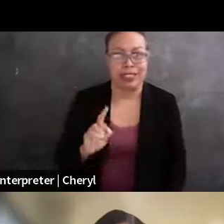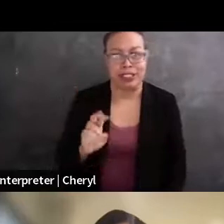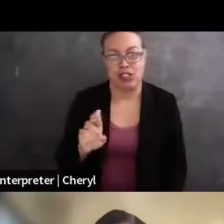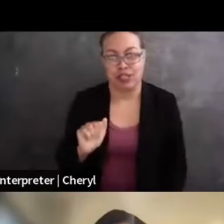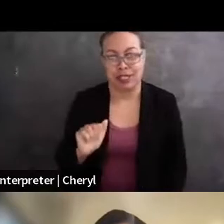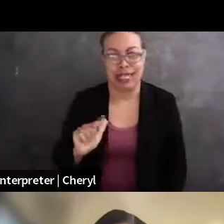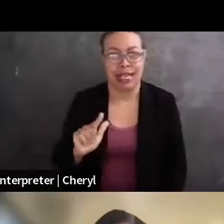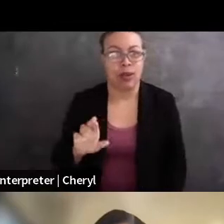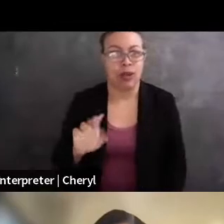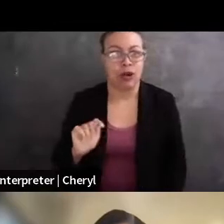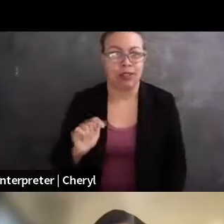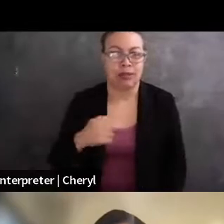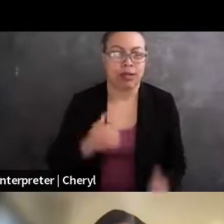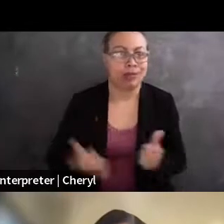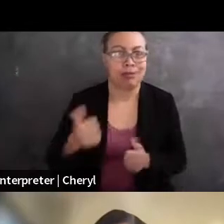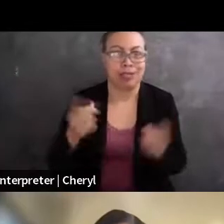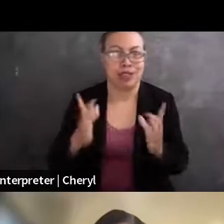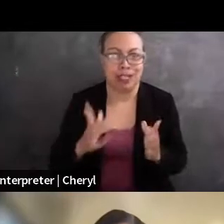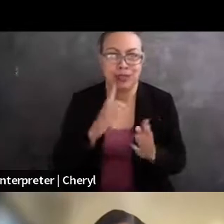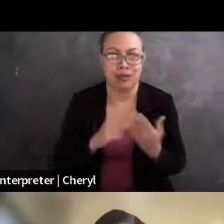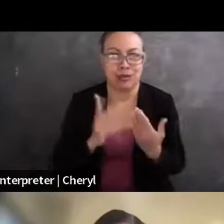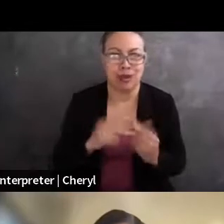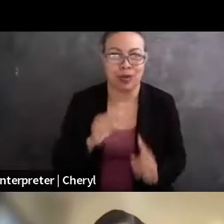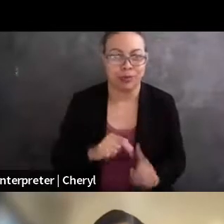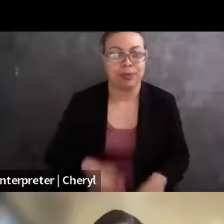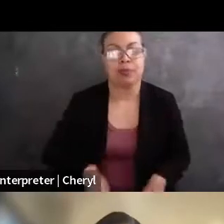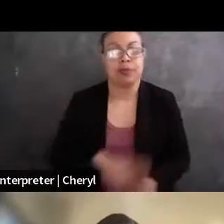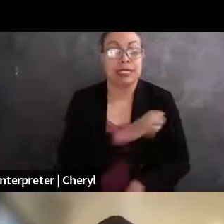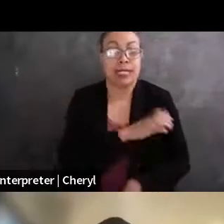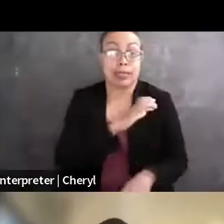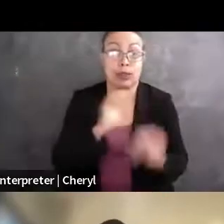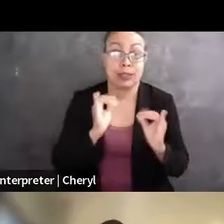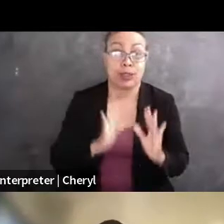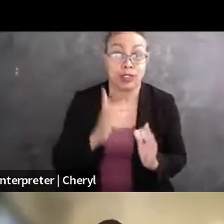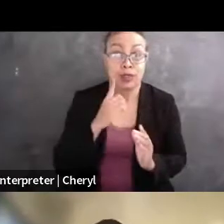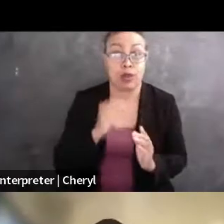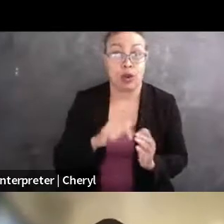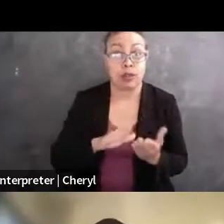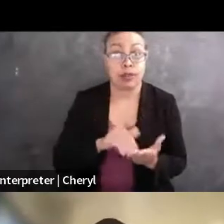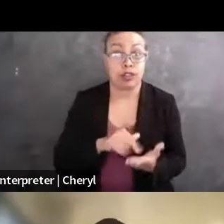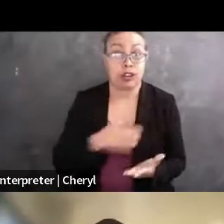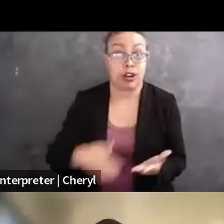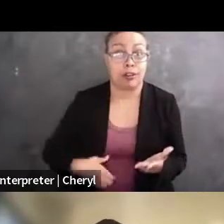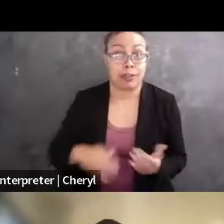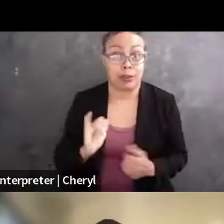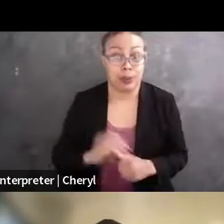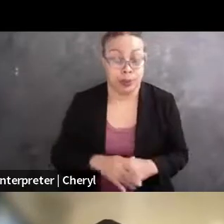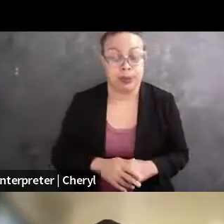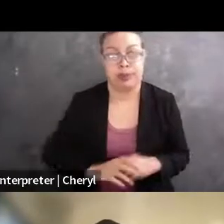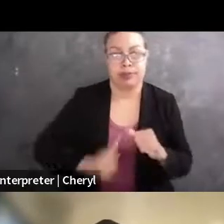for a Representative First Amendment and clinical instructor at the Cyberlaw Clinic at Harvard. So first, I'm gonna introduce our fantastic panelists